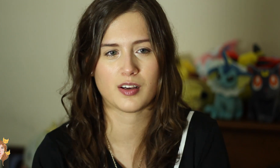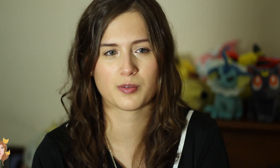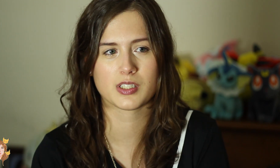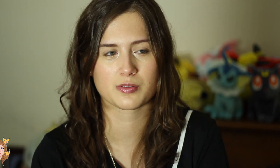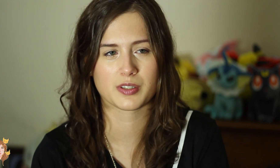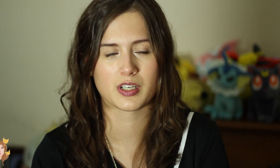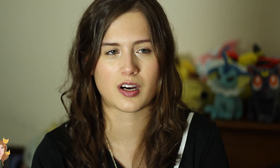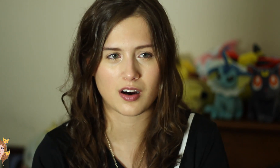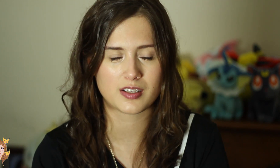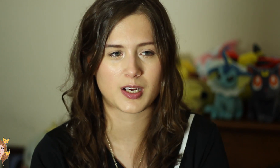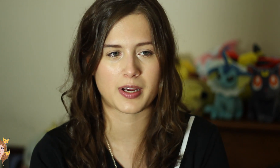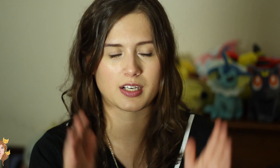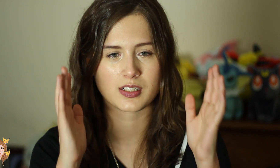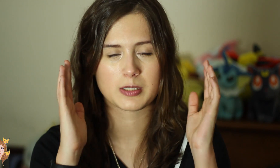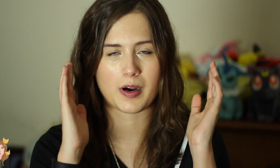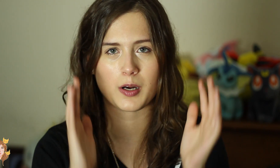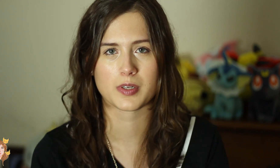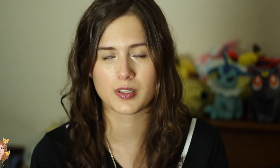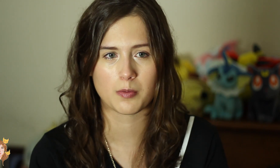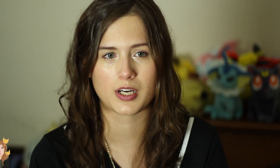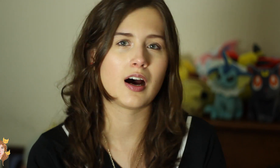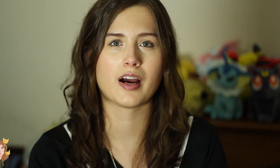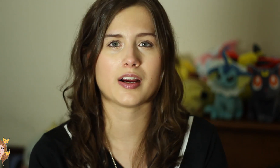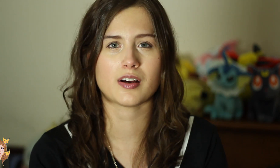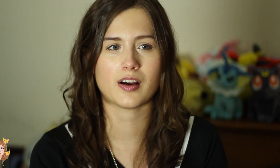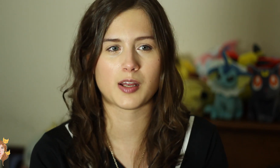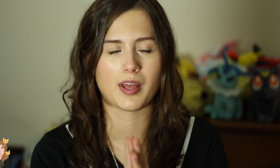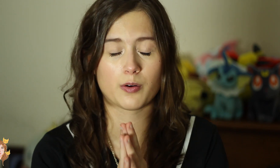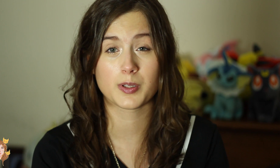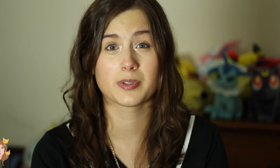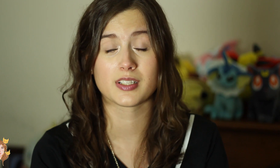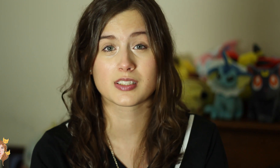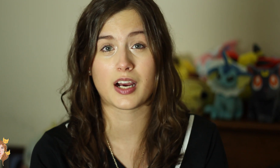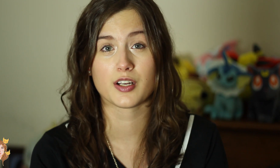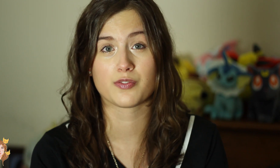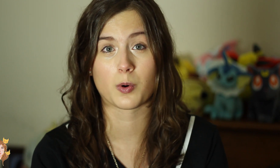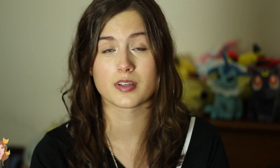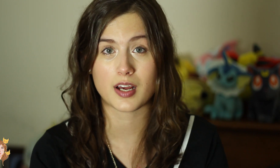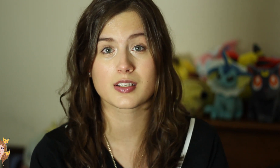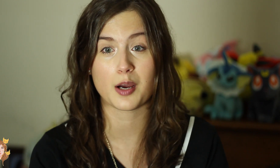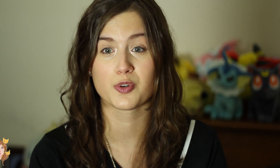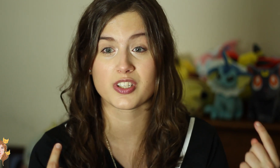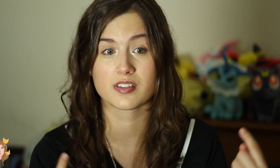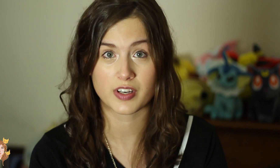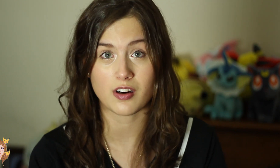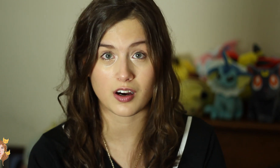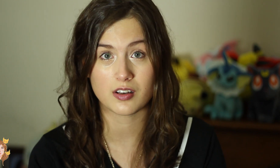It was really, really awesome. It inspired me so much. I am now really, really excited for the next step which is VidCon.